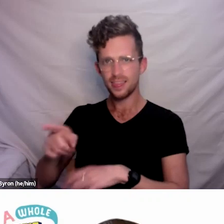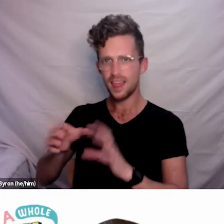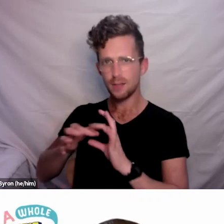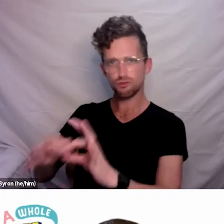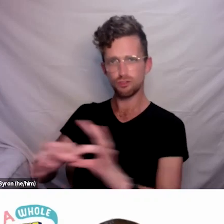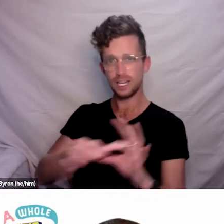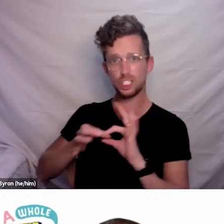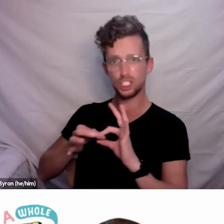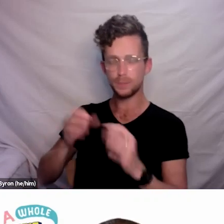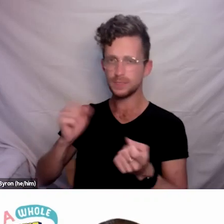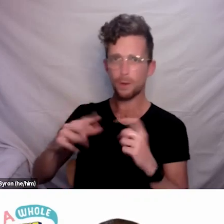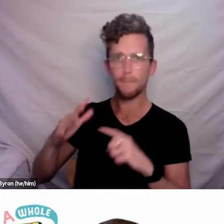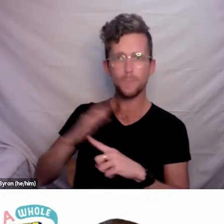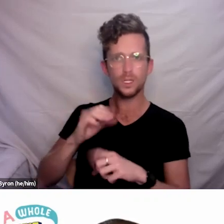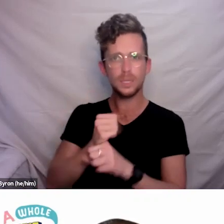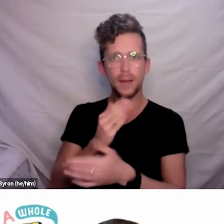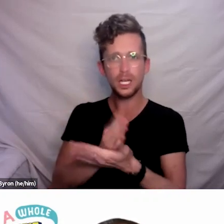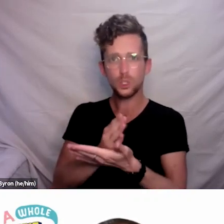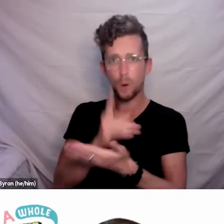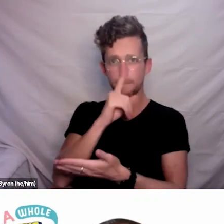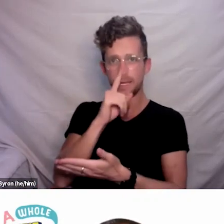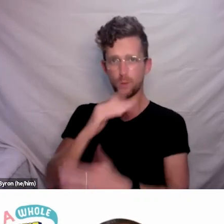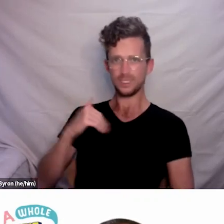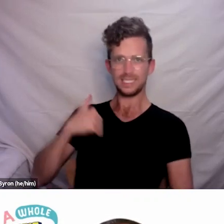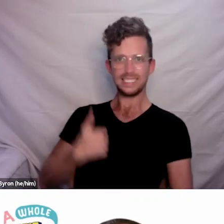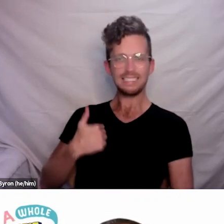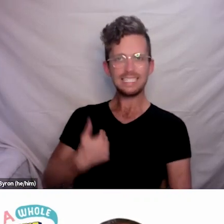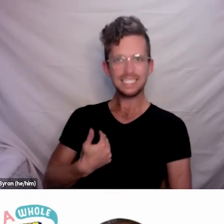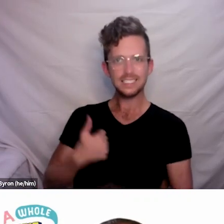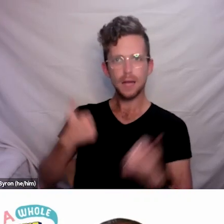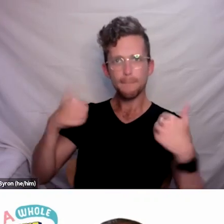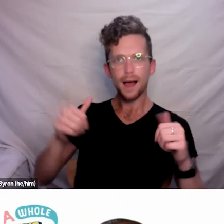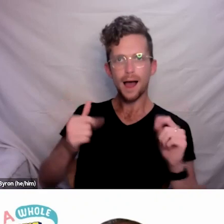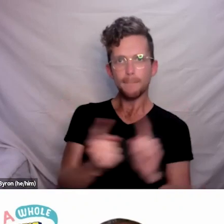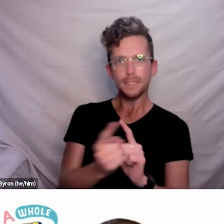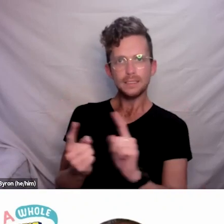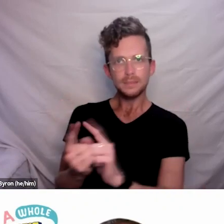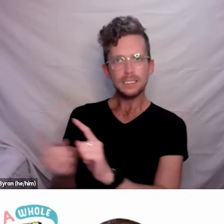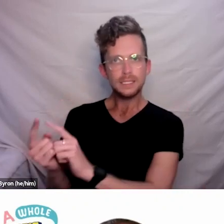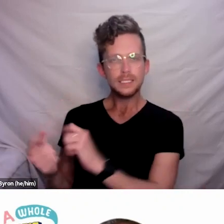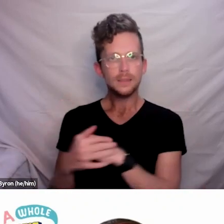and we also need to understand and acknowledge the incredible stress that many people are under